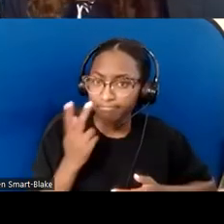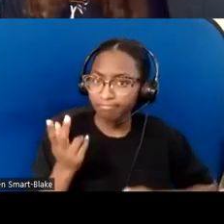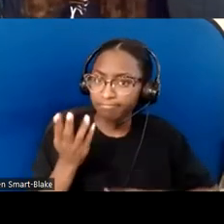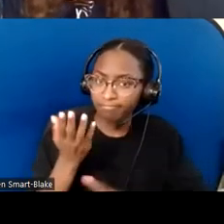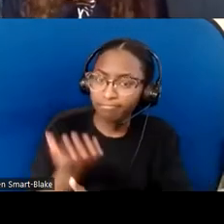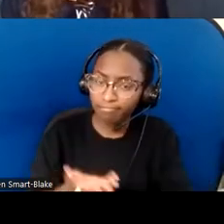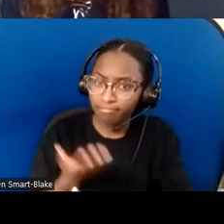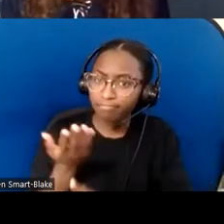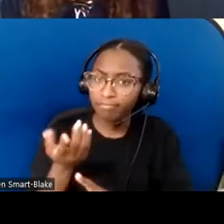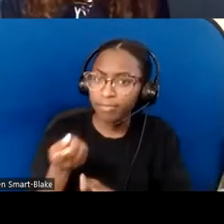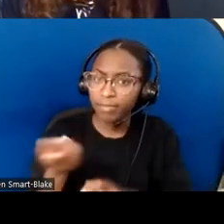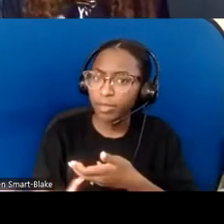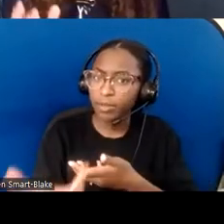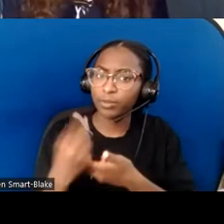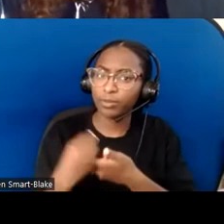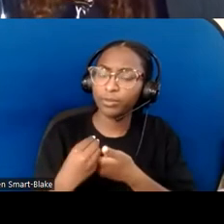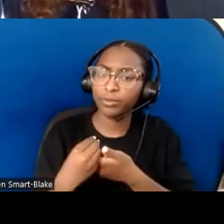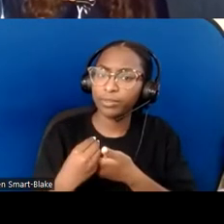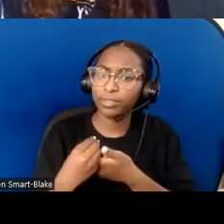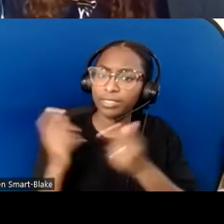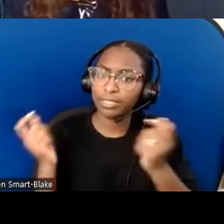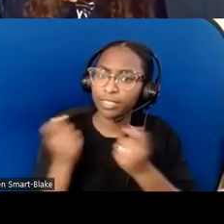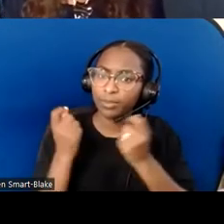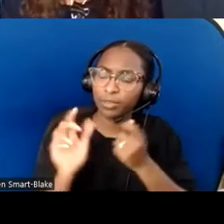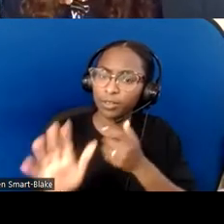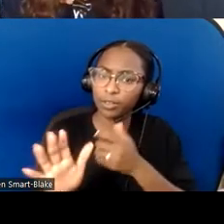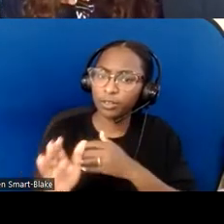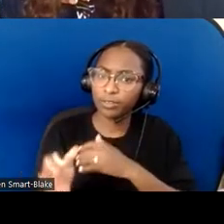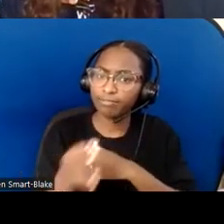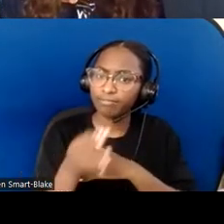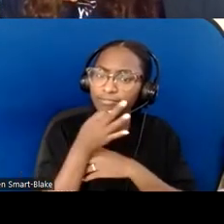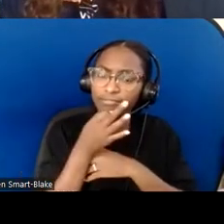I had no idea what she was gonna play, but I trusted her heart and God's heart.